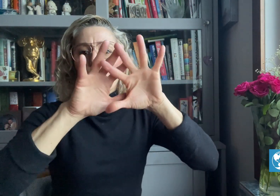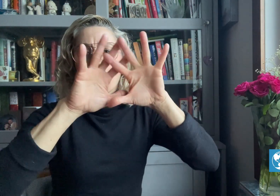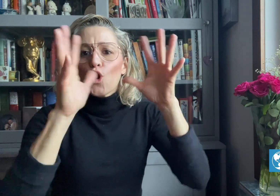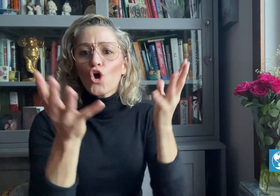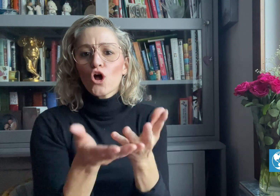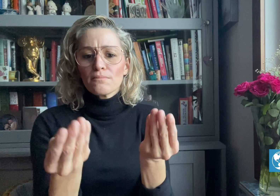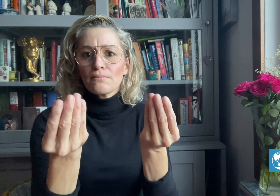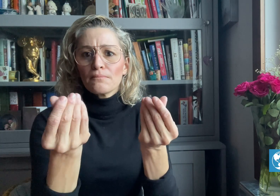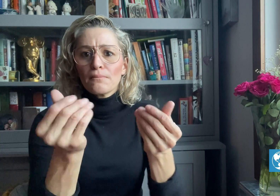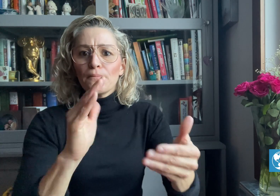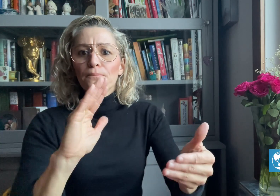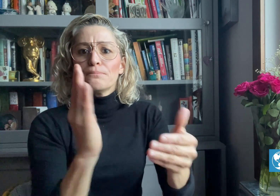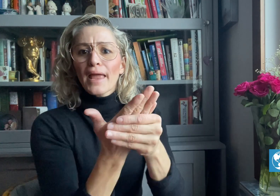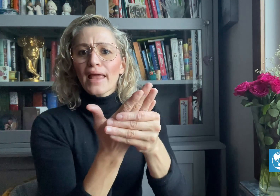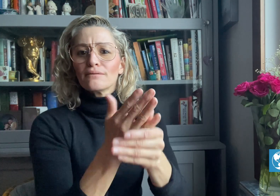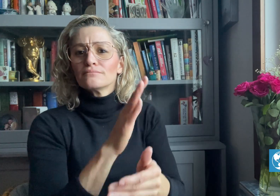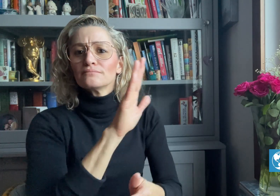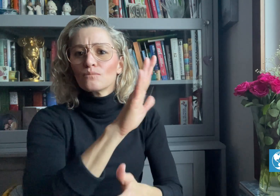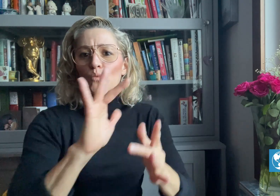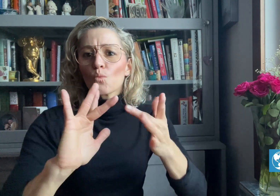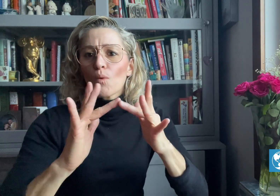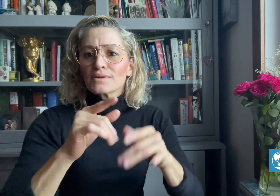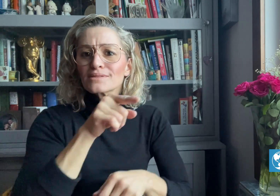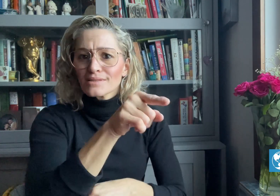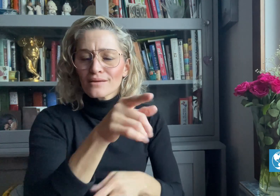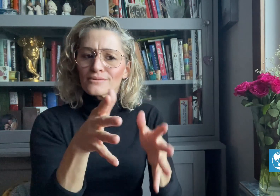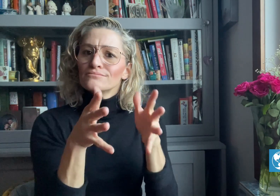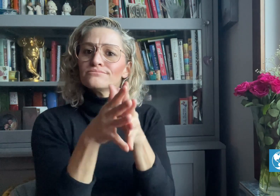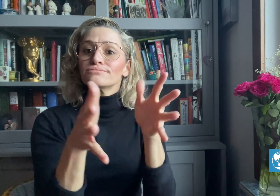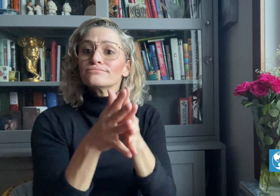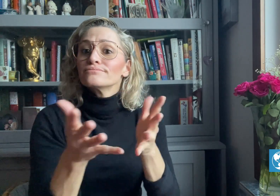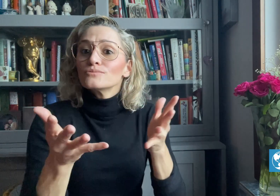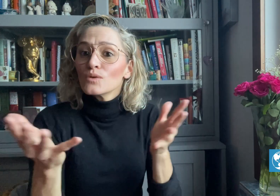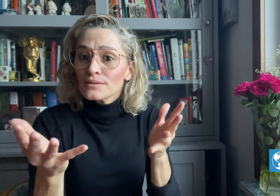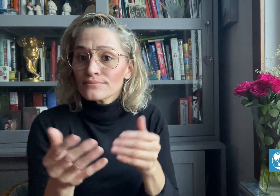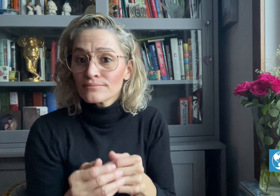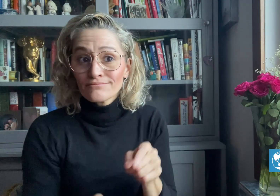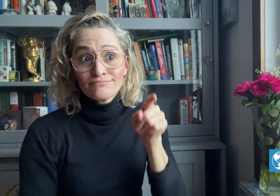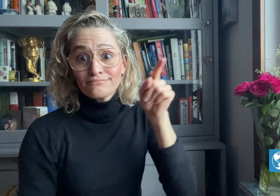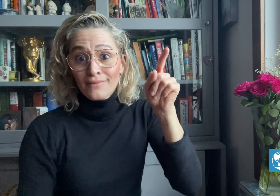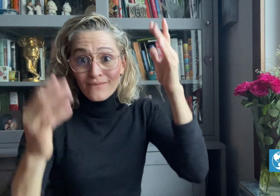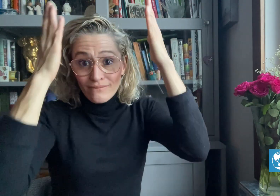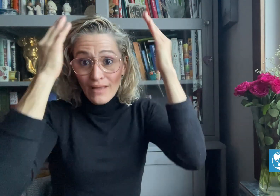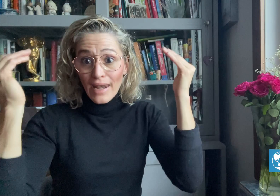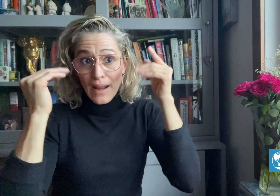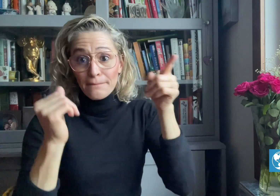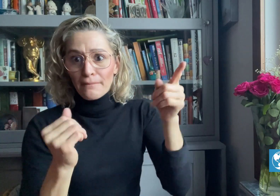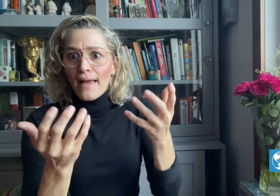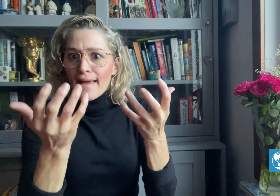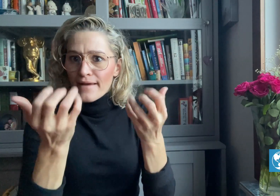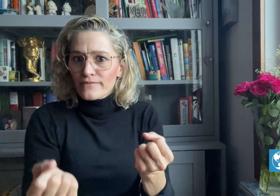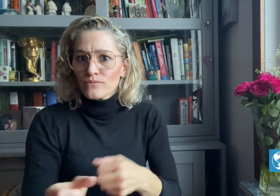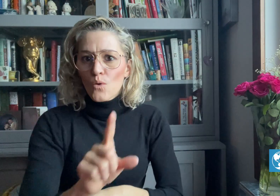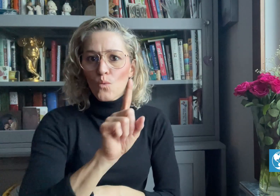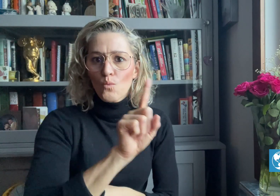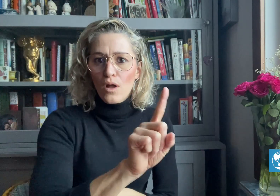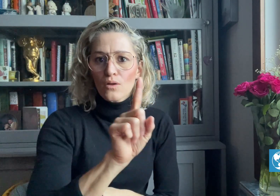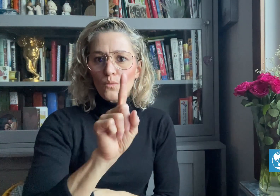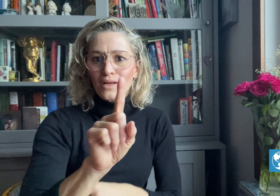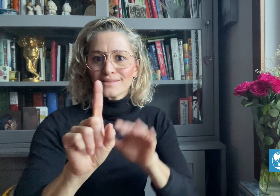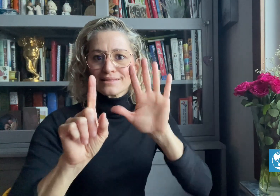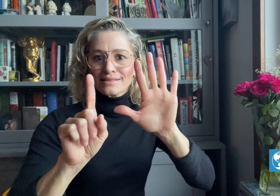website states that there are 116,000 Deaf children living